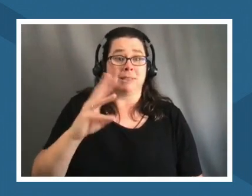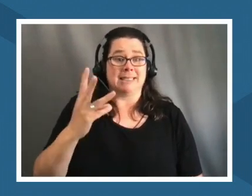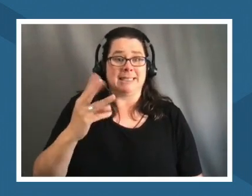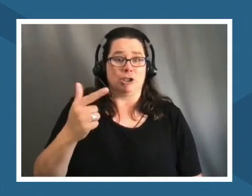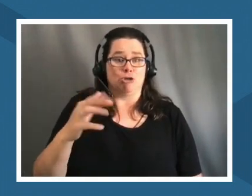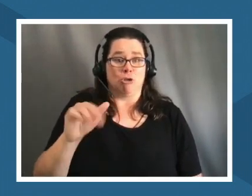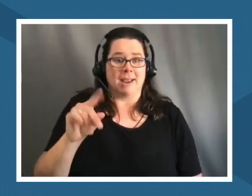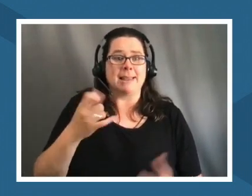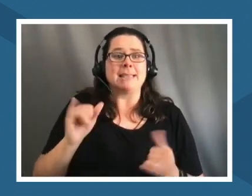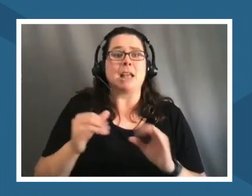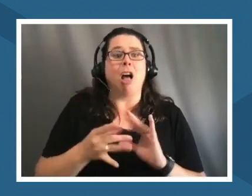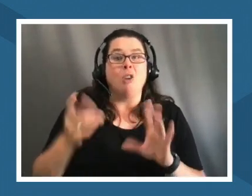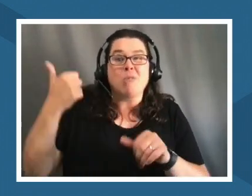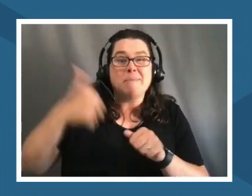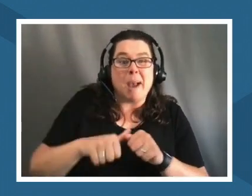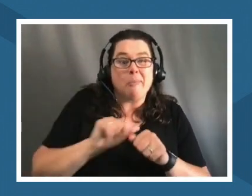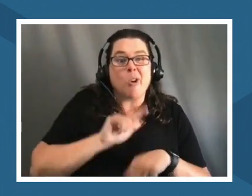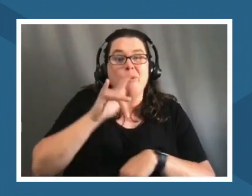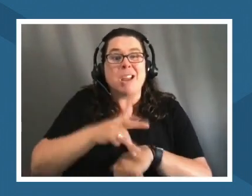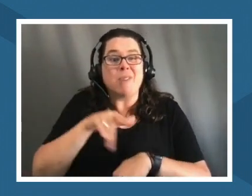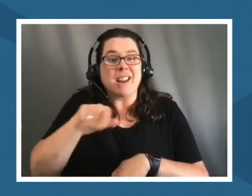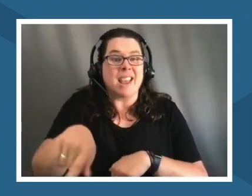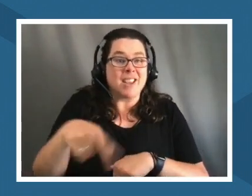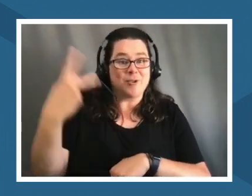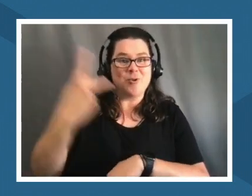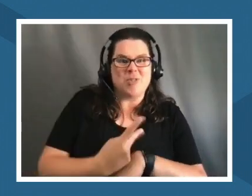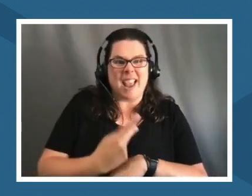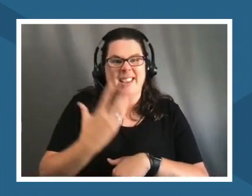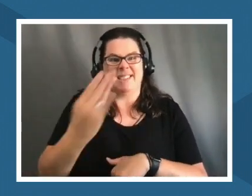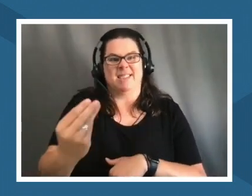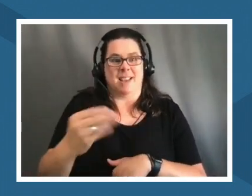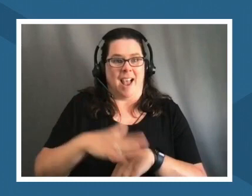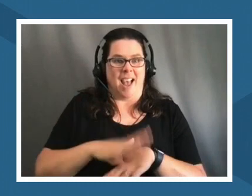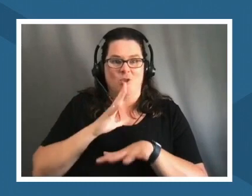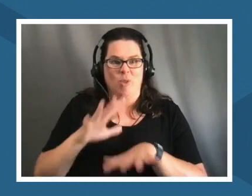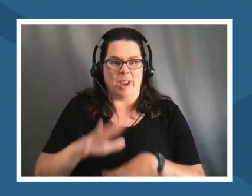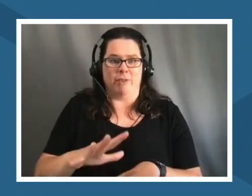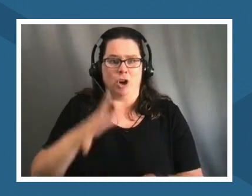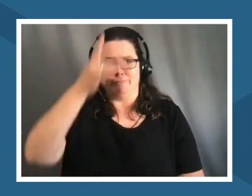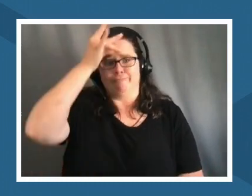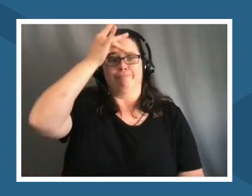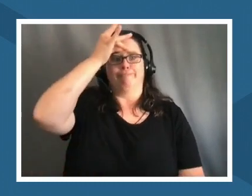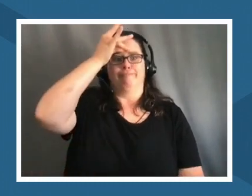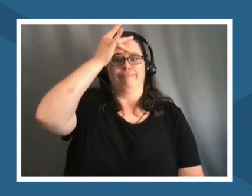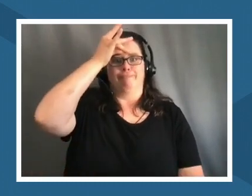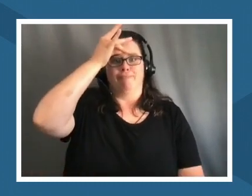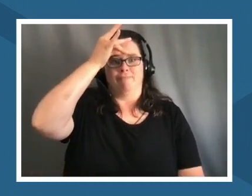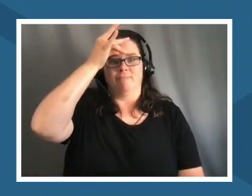that trip that you know those two days we spent along the river um